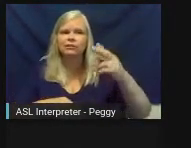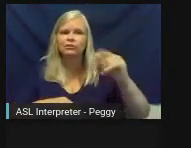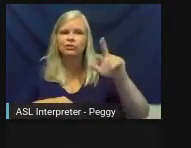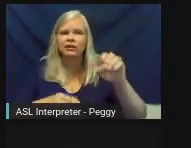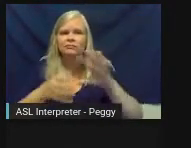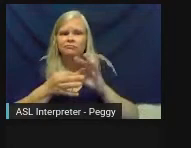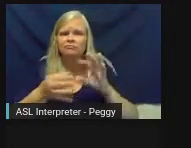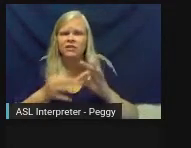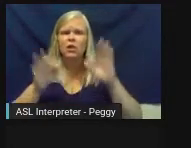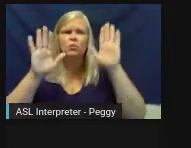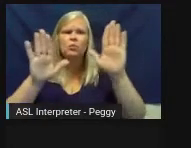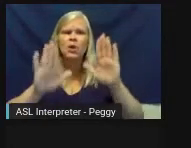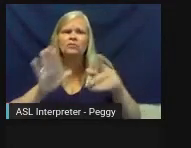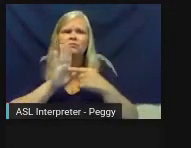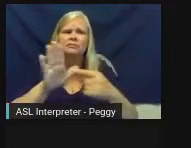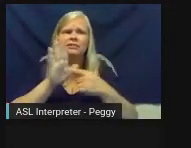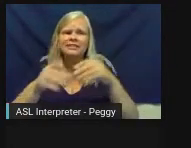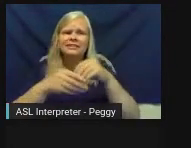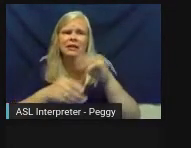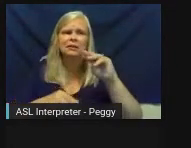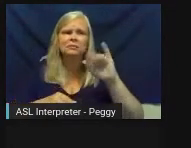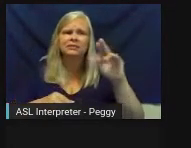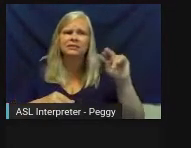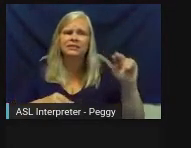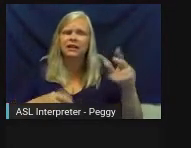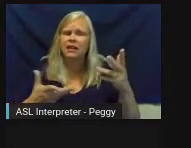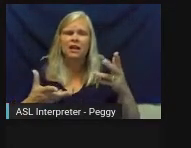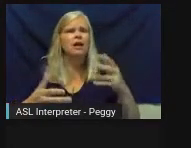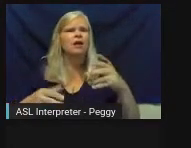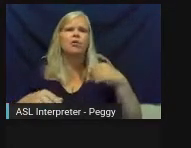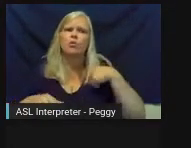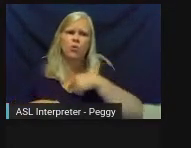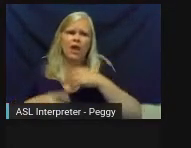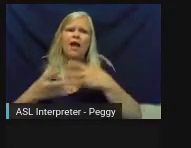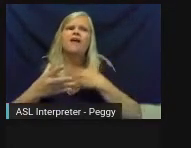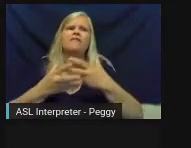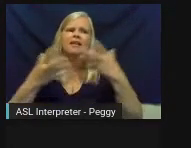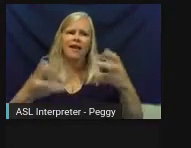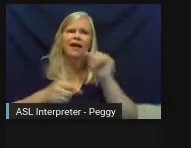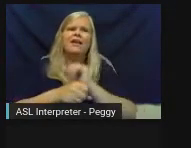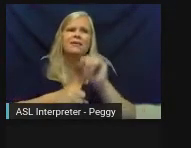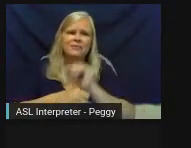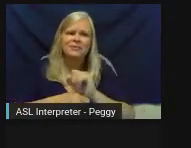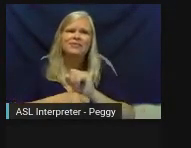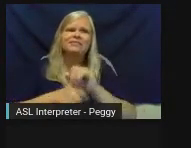exciting examples happening out there. There's no shortage of good work to be done and good work already happening.